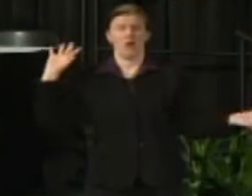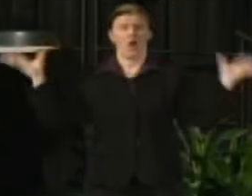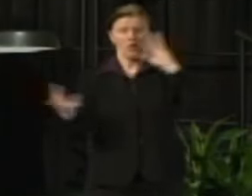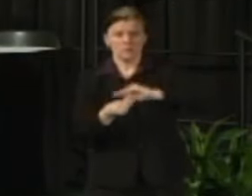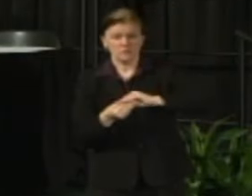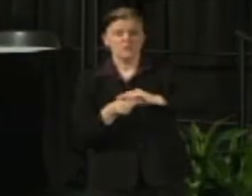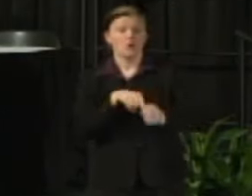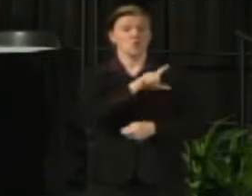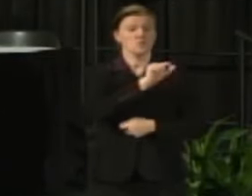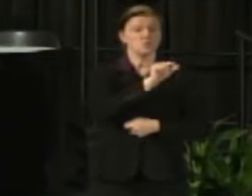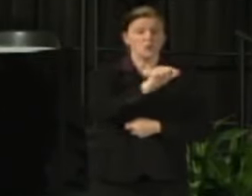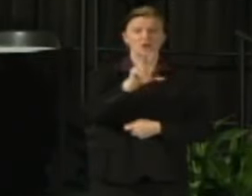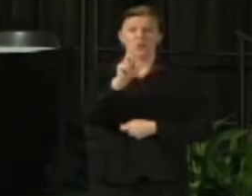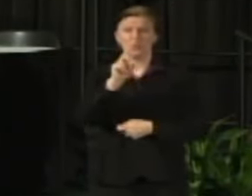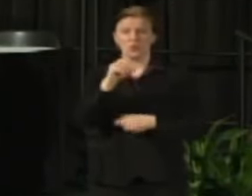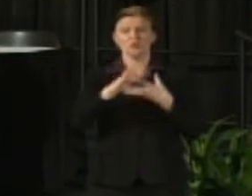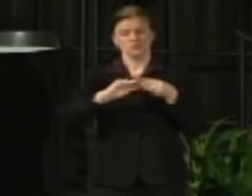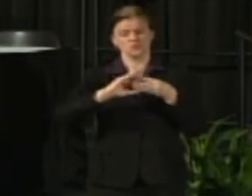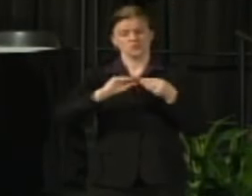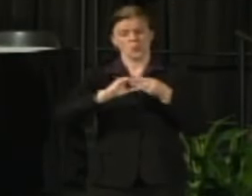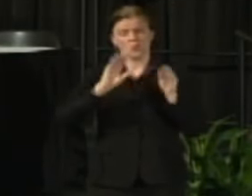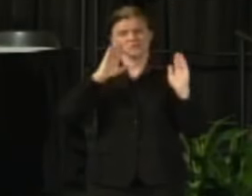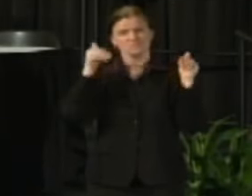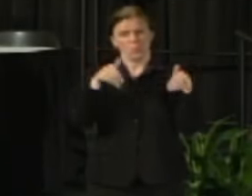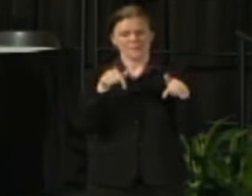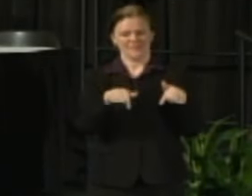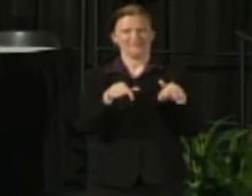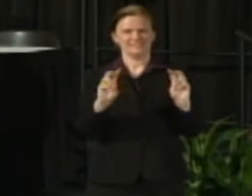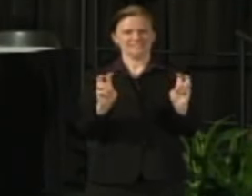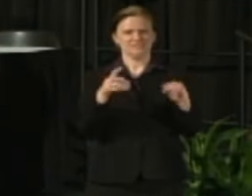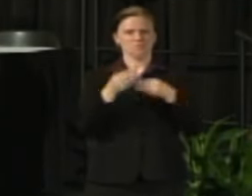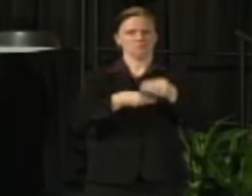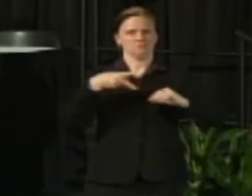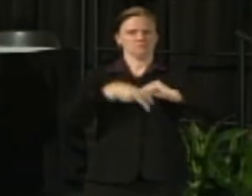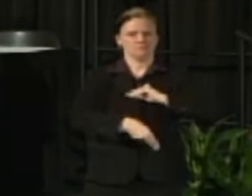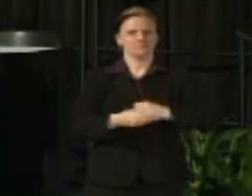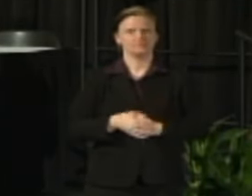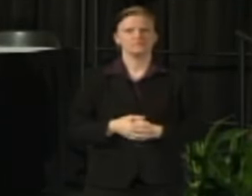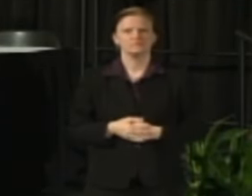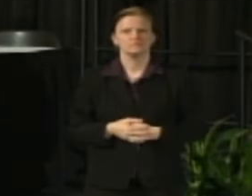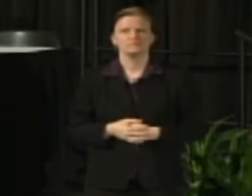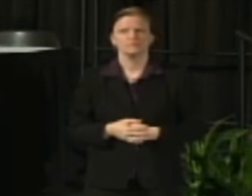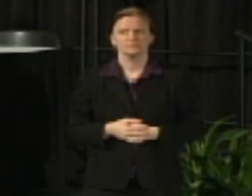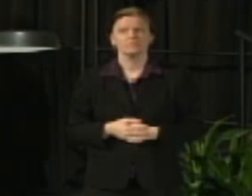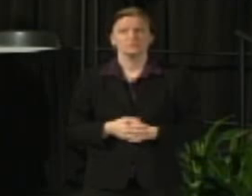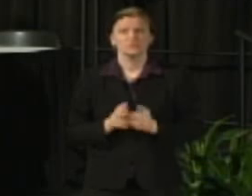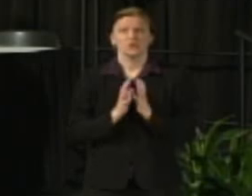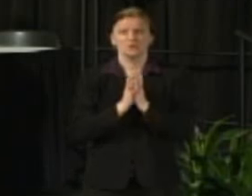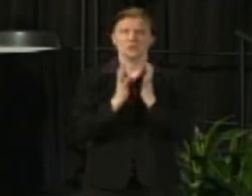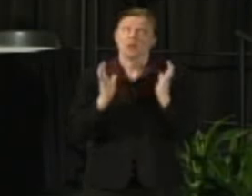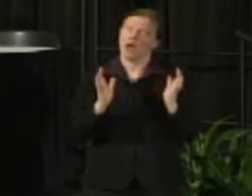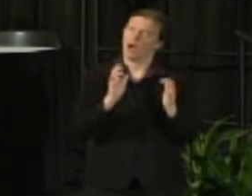that are appearing that are focusing on this issue. There's been tremendous media, in fact there's articles that are